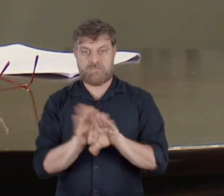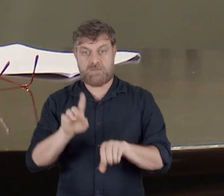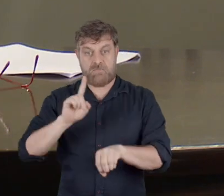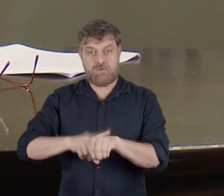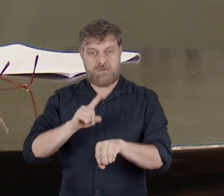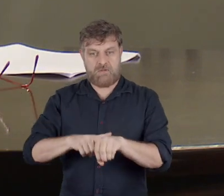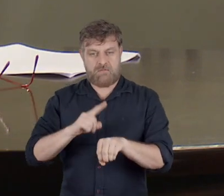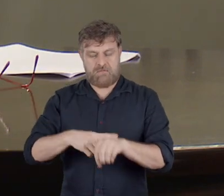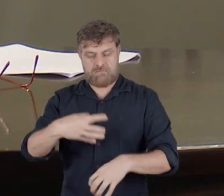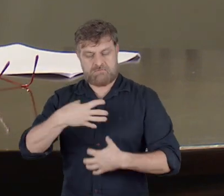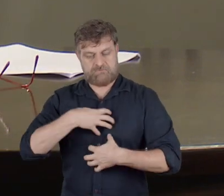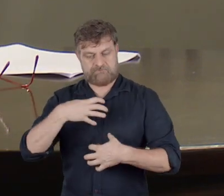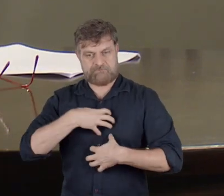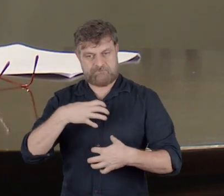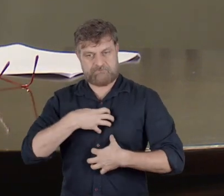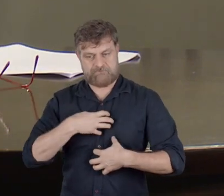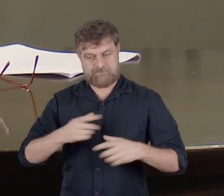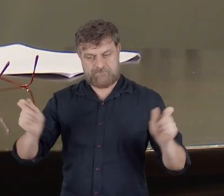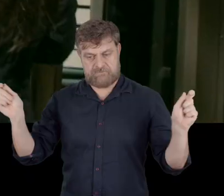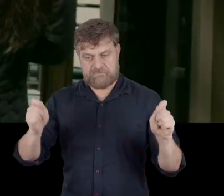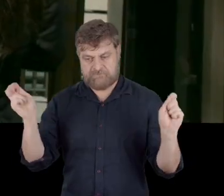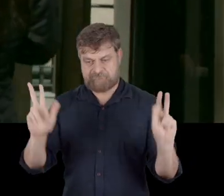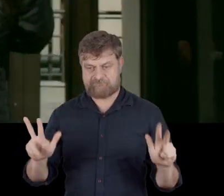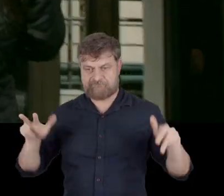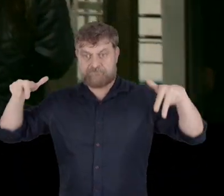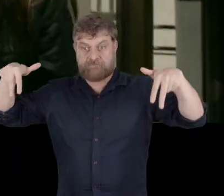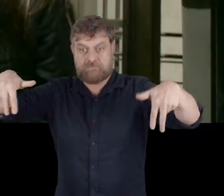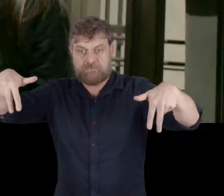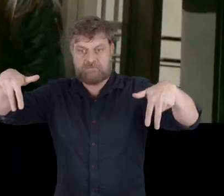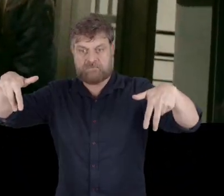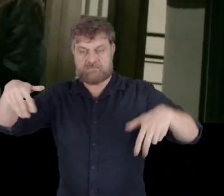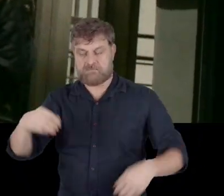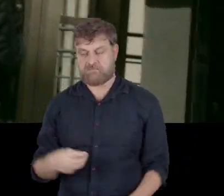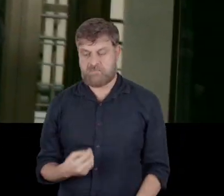present in each person, to some extent.